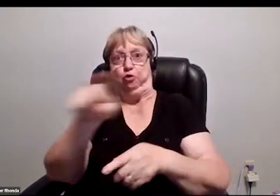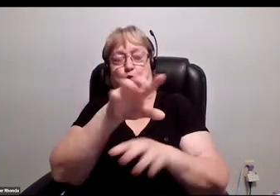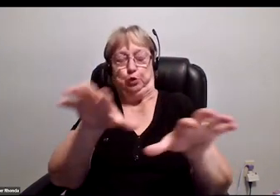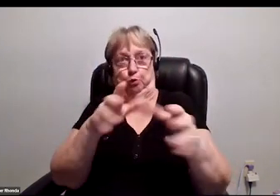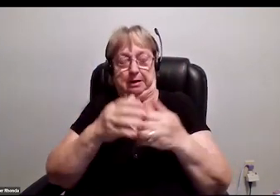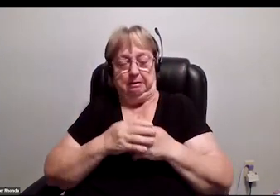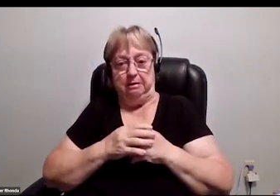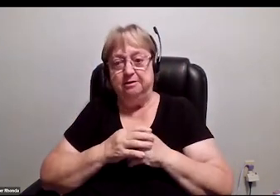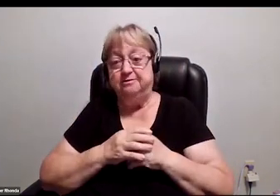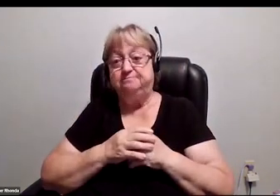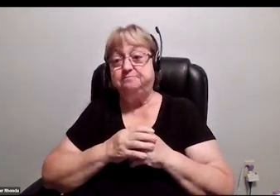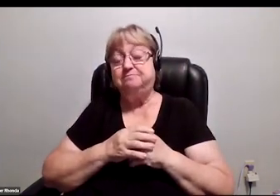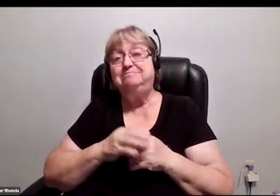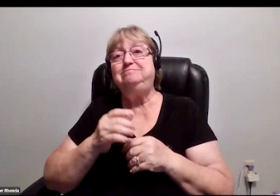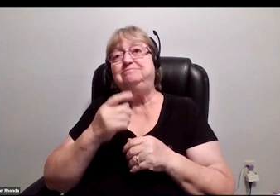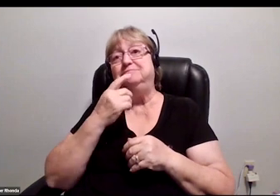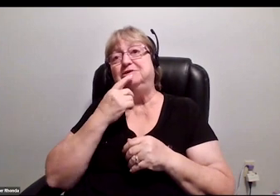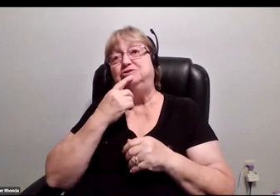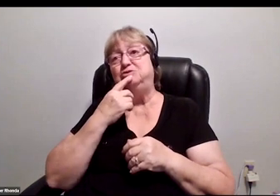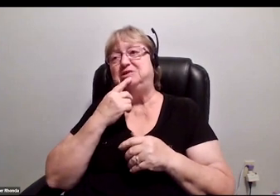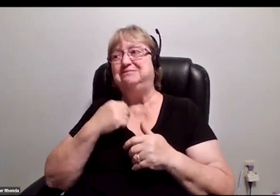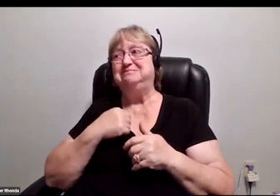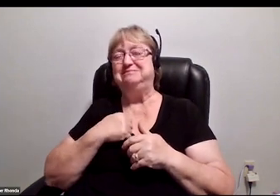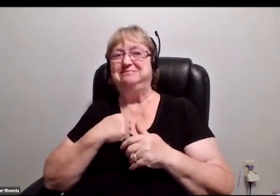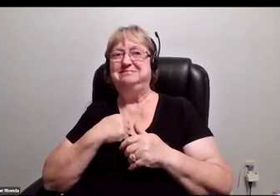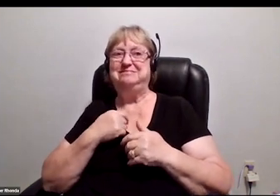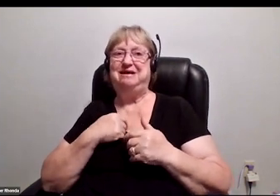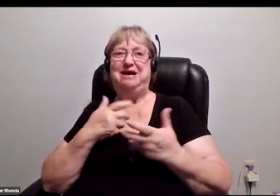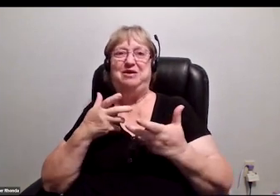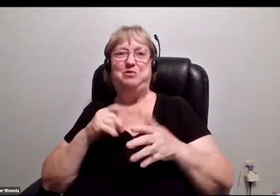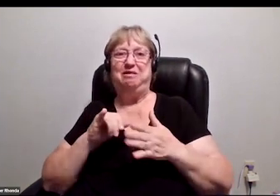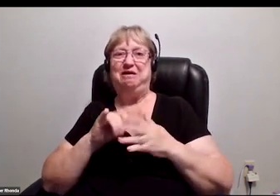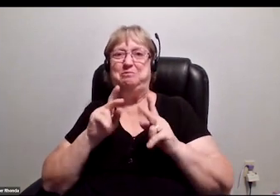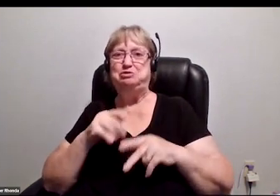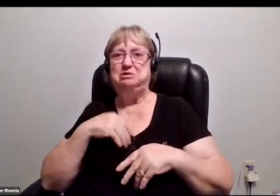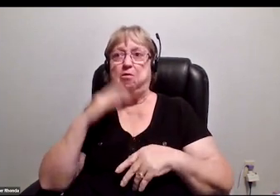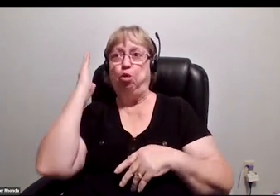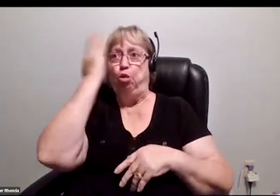You say to yourself, "I don't want to be that person that's passed over because I have a notch of weakness."